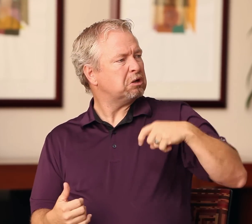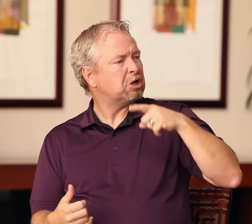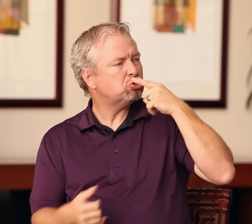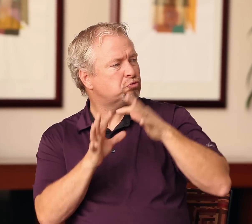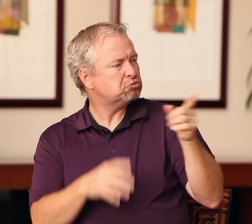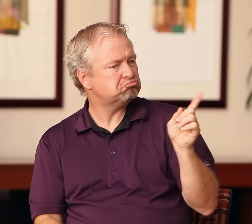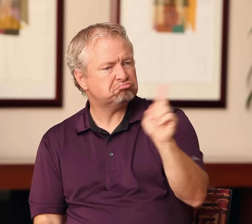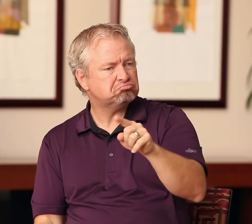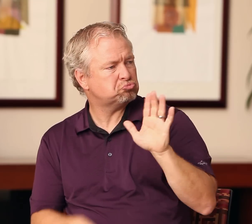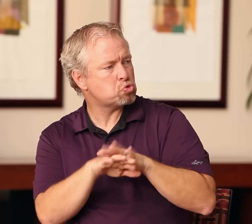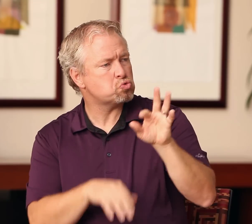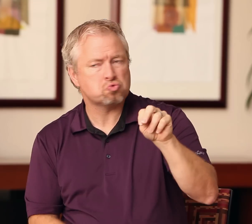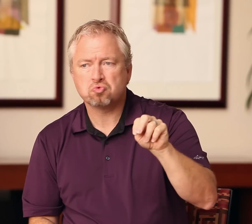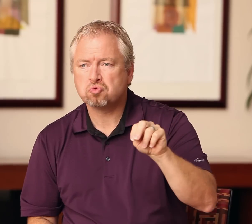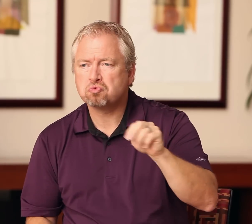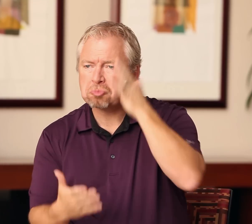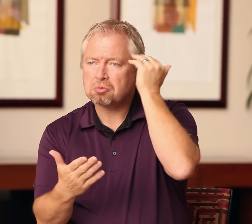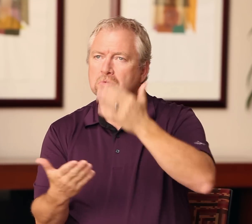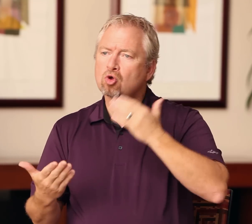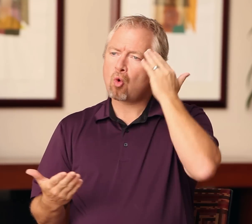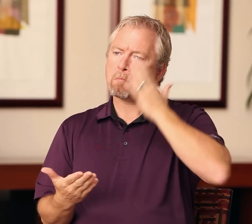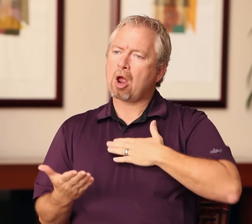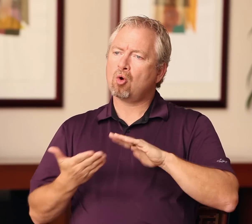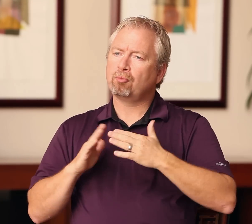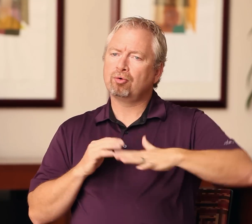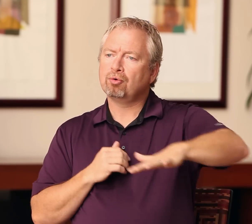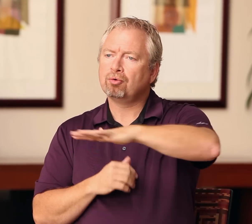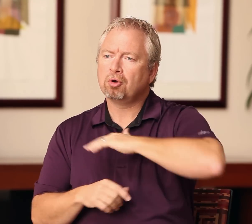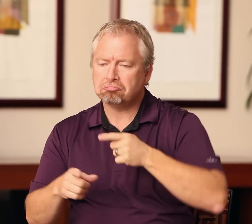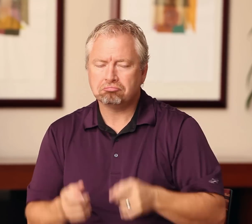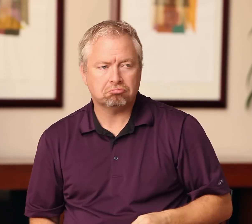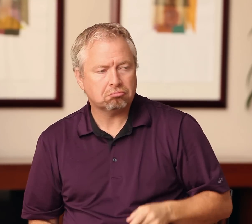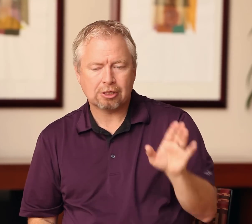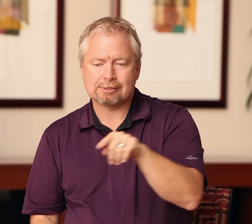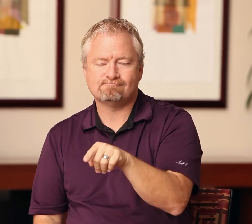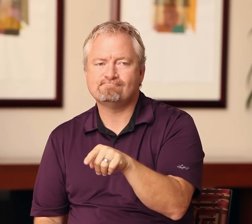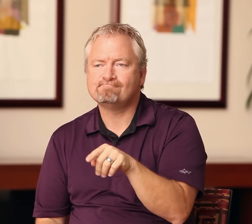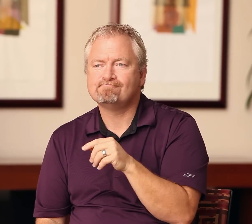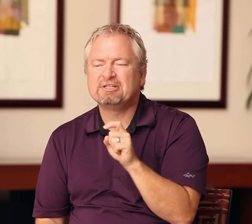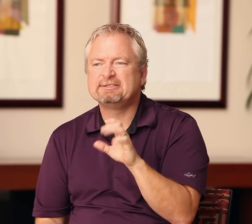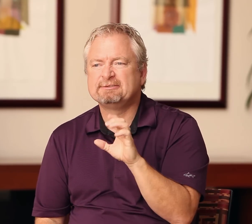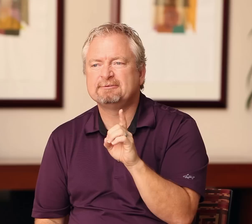alone or not. After all, as a deaf interpreter, I know my community. Or the decision might be that a specific situation requires a CDI. That decision, right now, is being made mostly